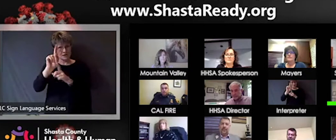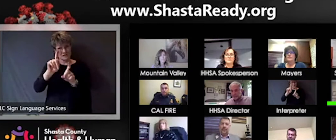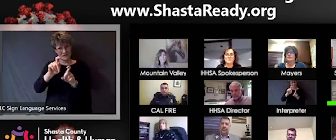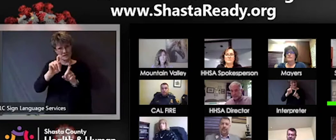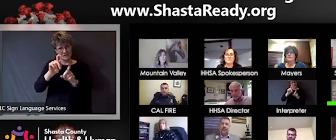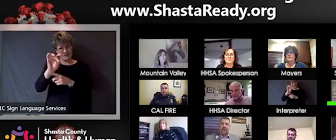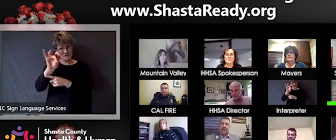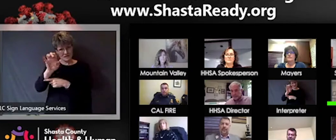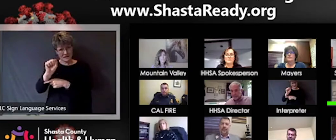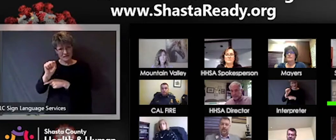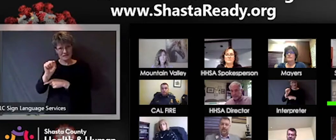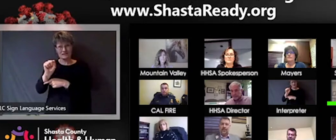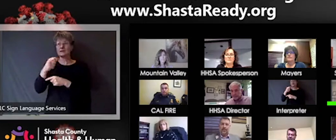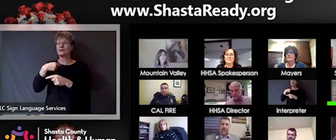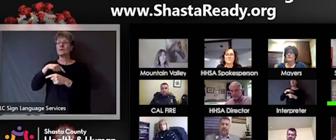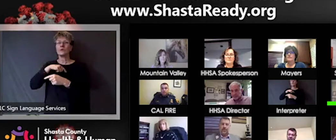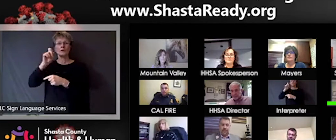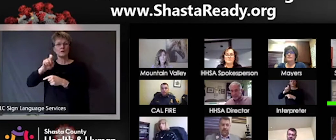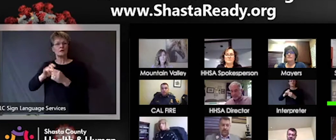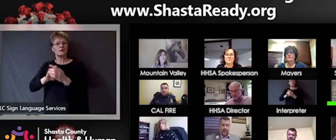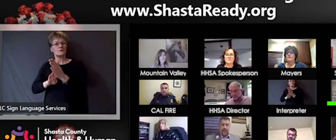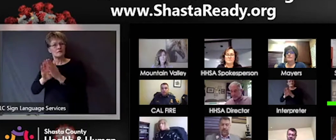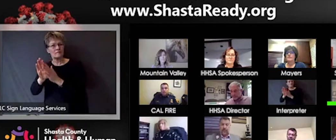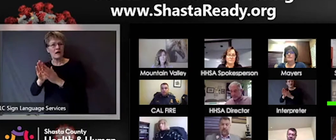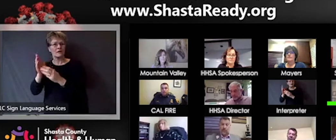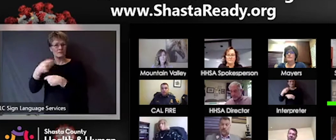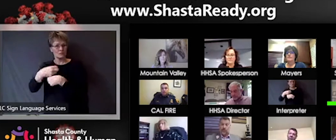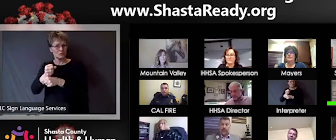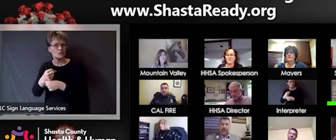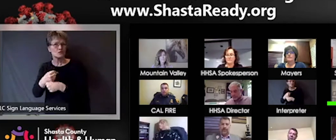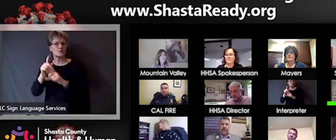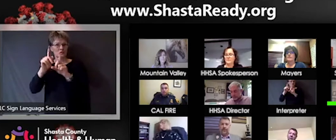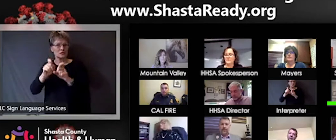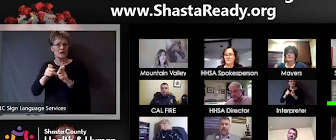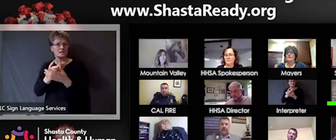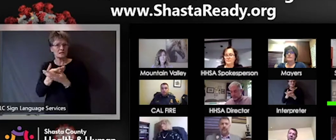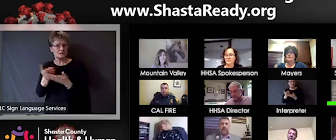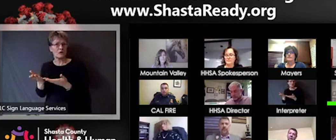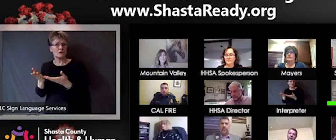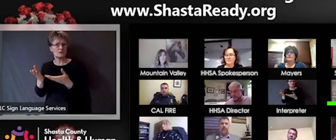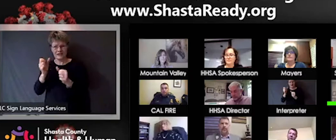and produce all of the testing components that are needed for the